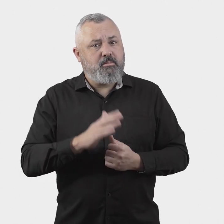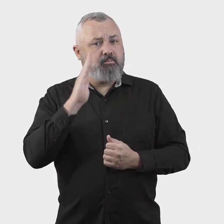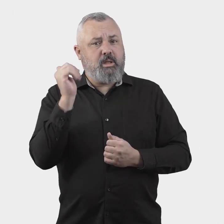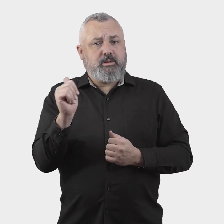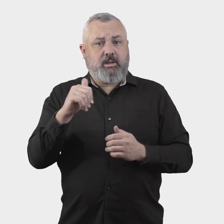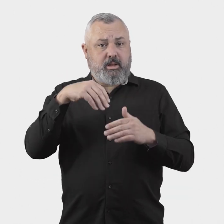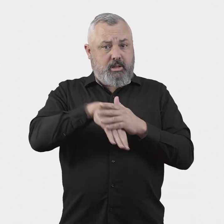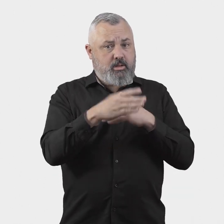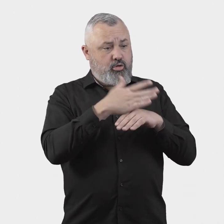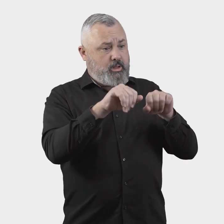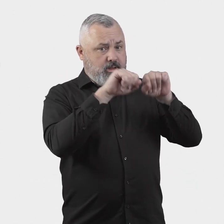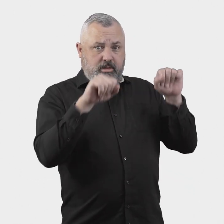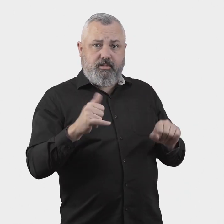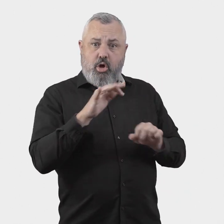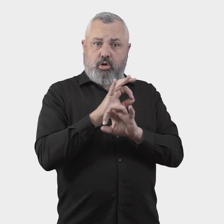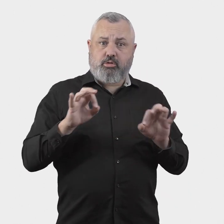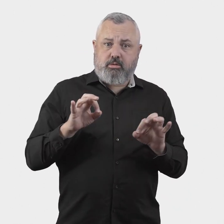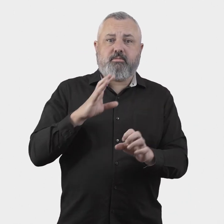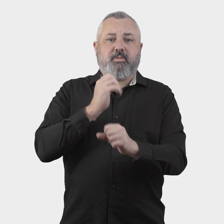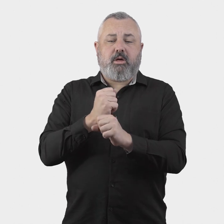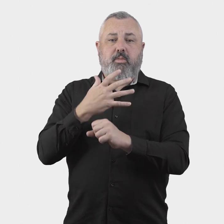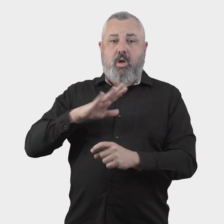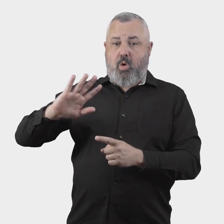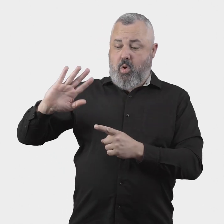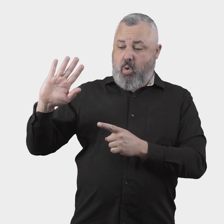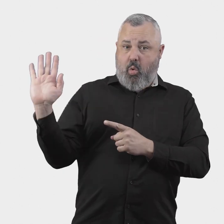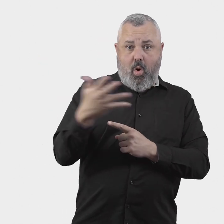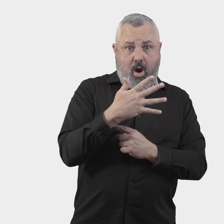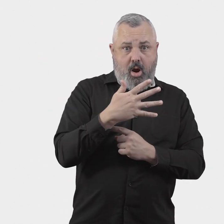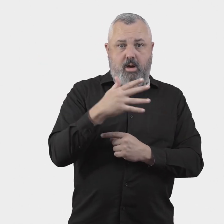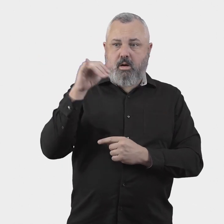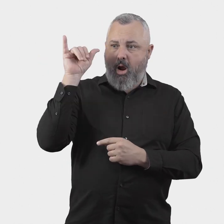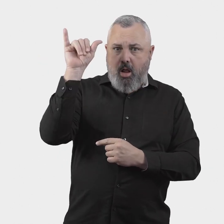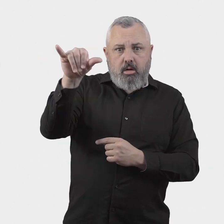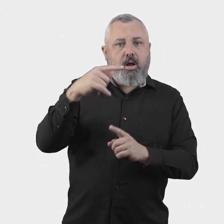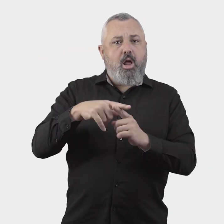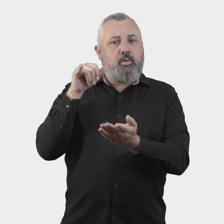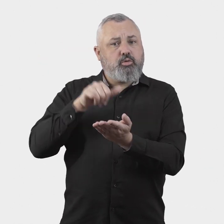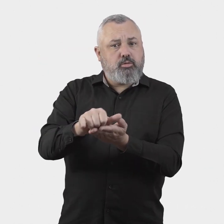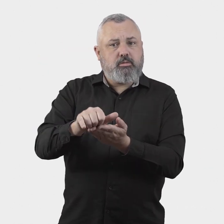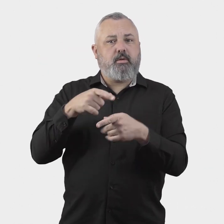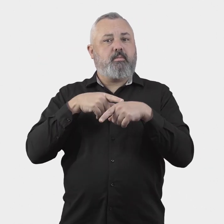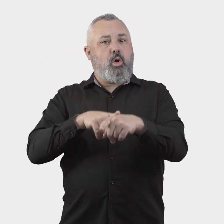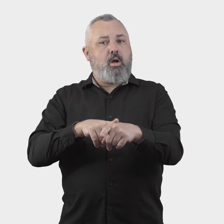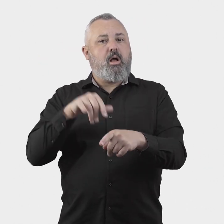The government expects that airlines and airports exempted from the scheme would nevertheless have regard to the